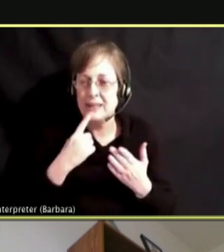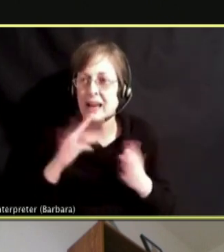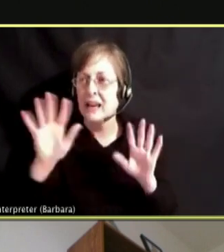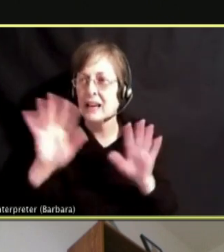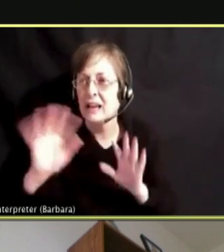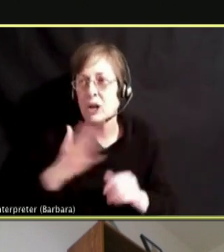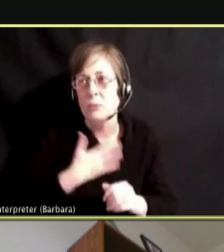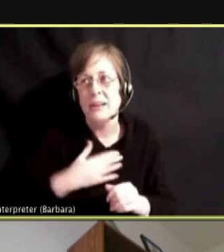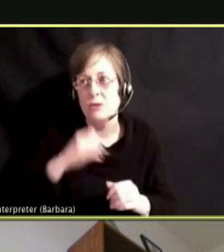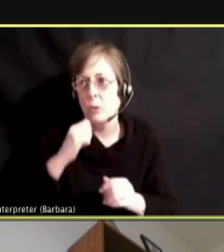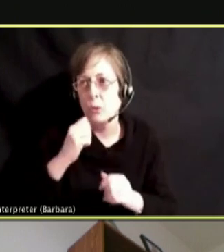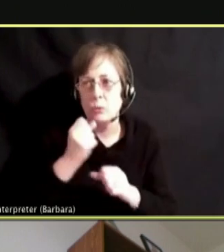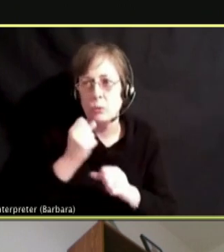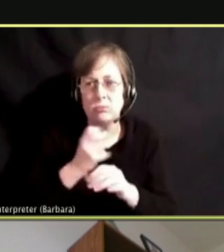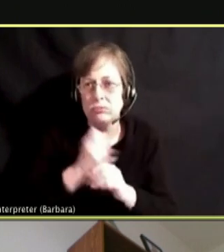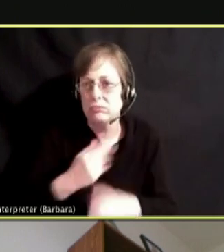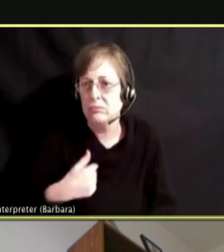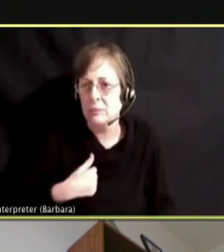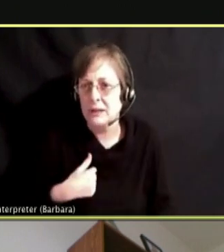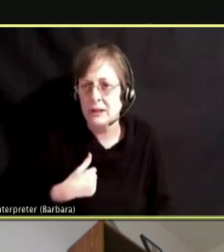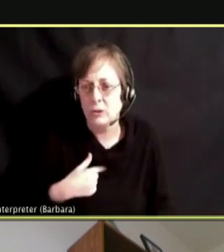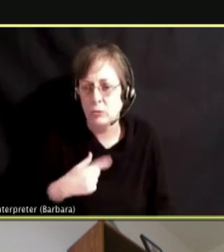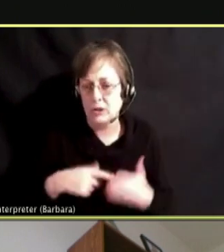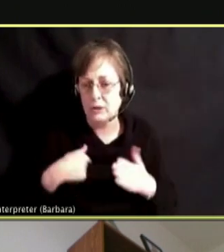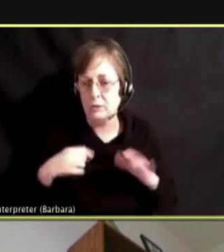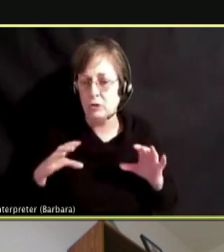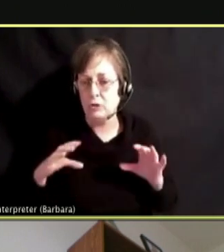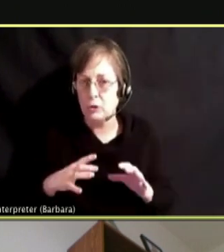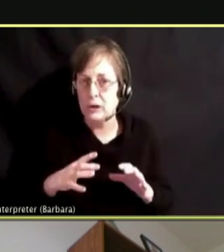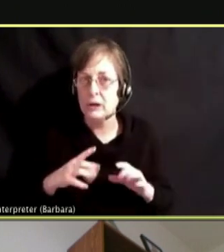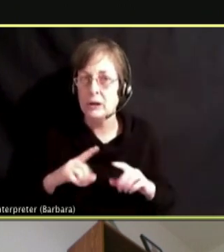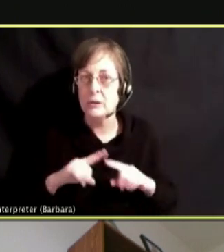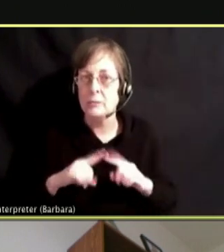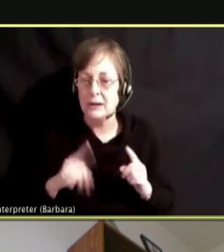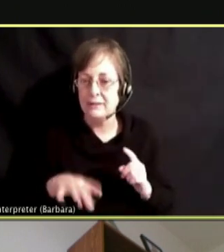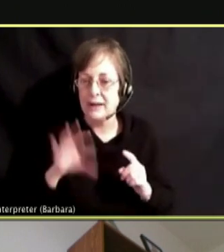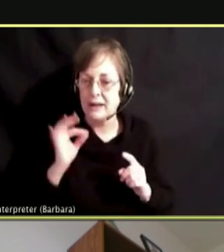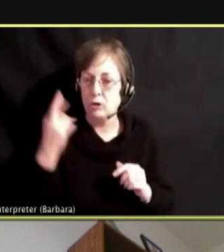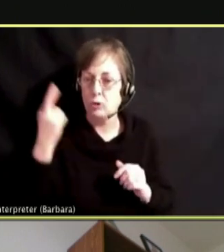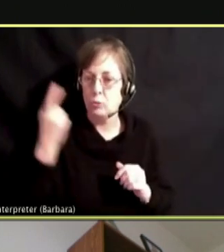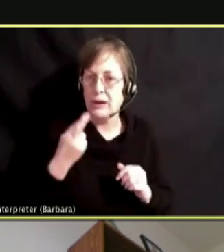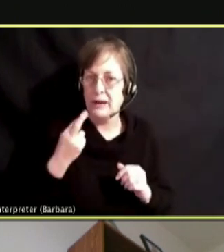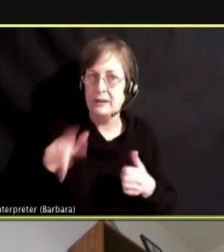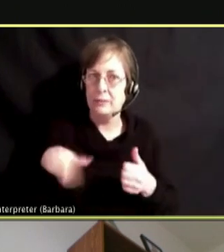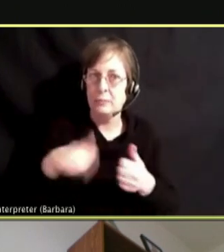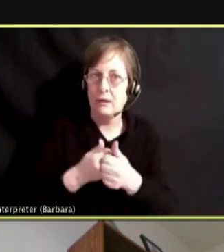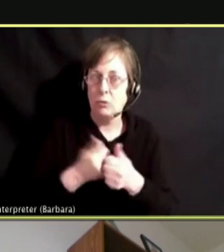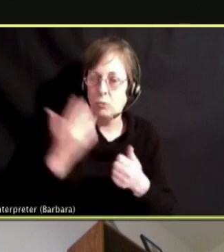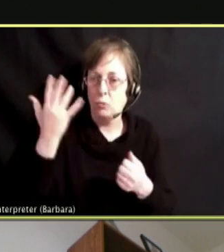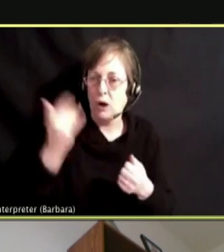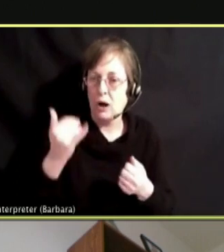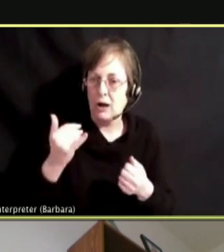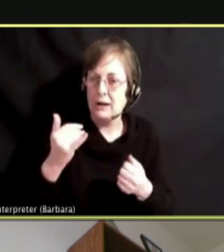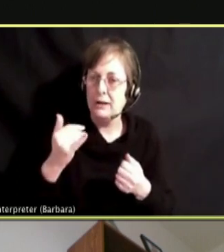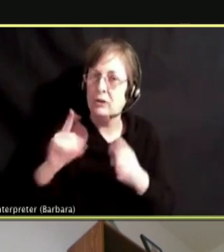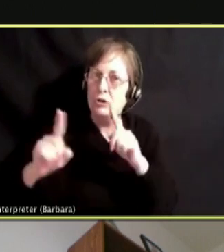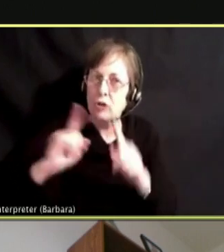YELL AT ME FOR SOMETHING I AM DOING. FIND OUT WHAT IS THE REASON, TALK TO ME, COMMUNICATE WITH ME.